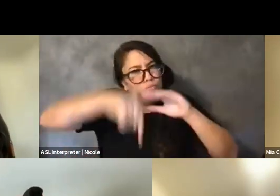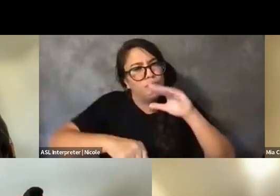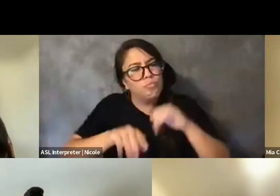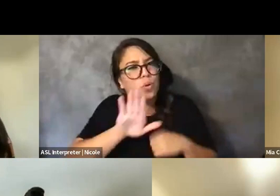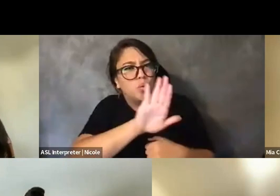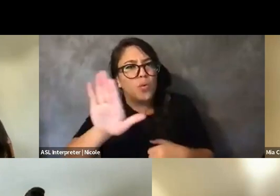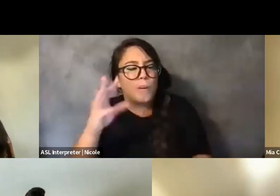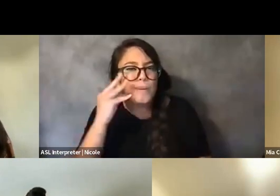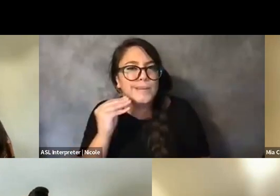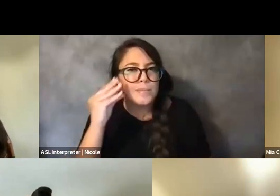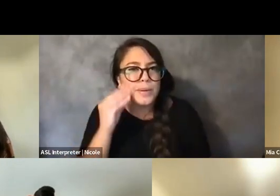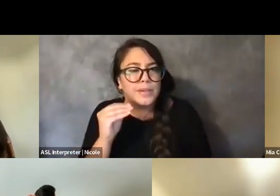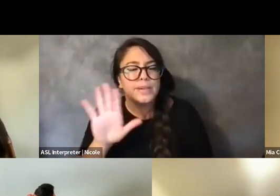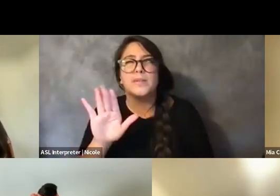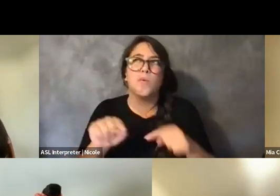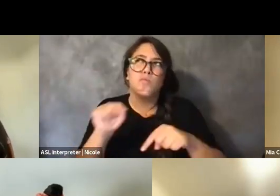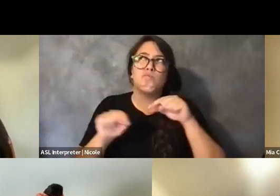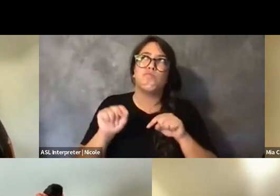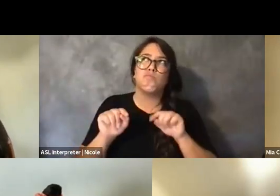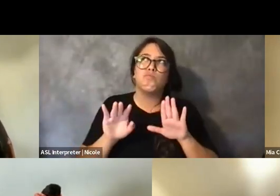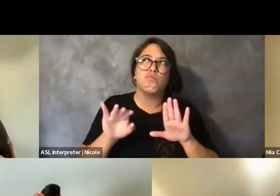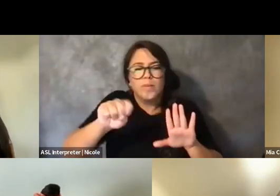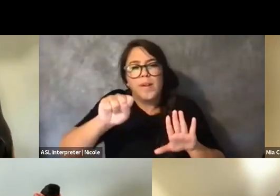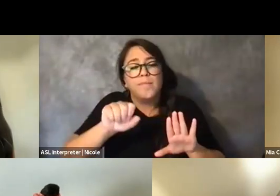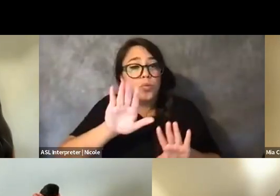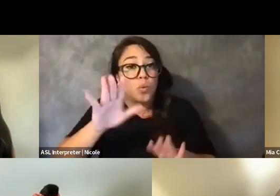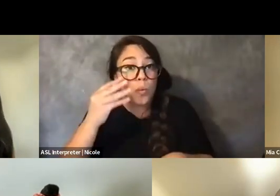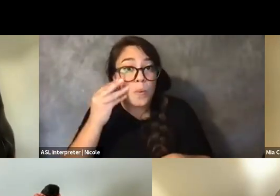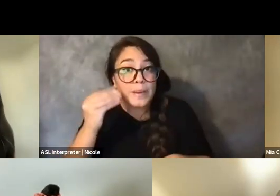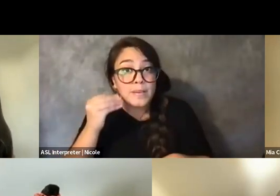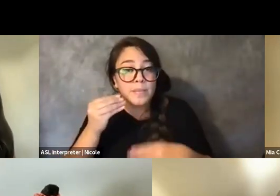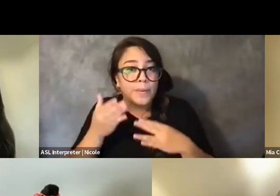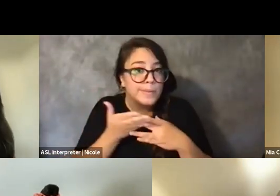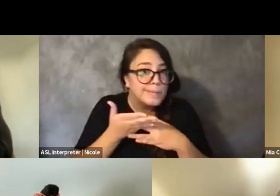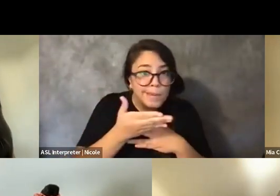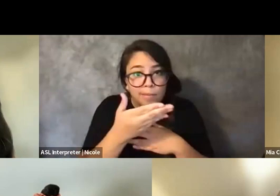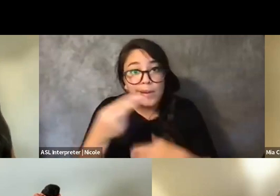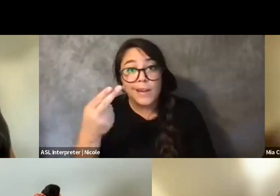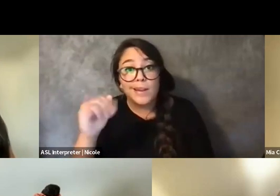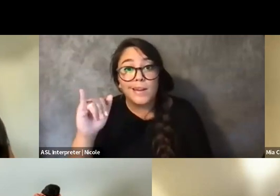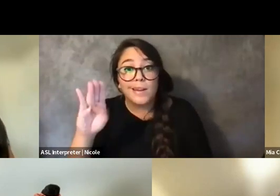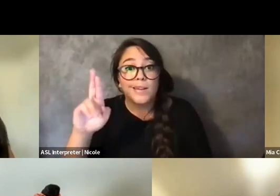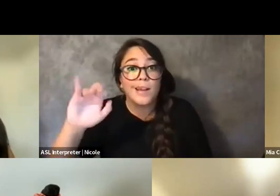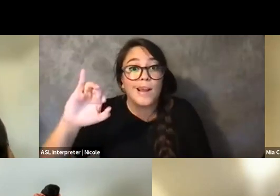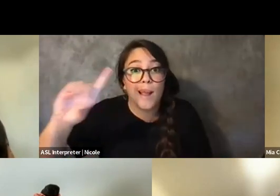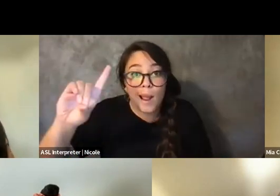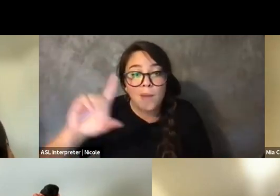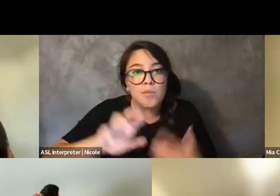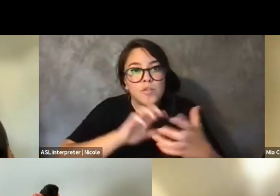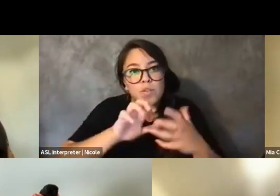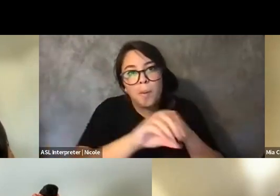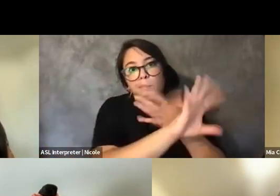or sorry, what have your experiences navigating hybrid spaces prior to the fellowship been like?